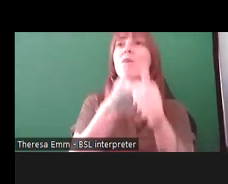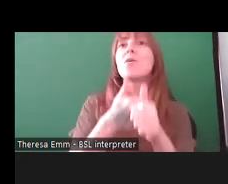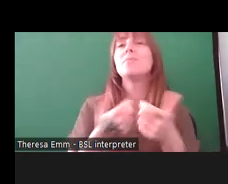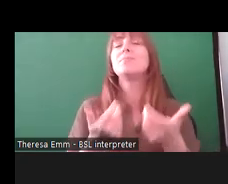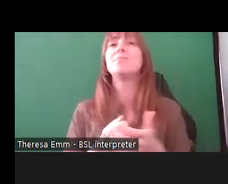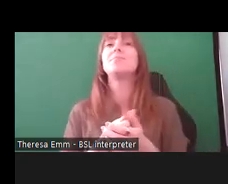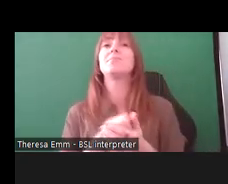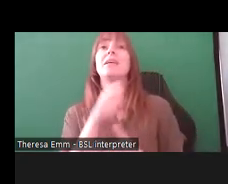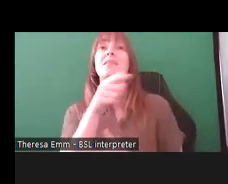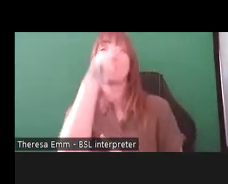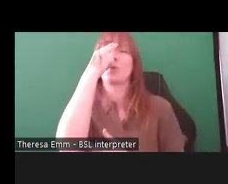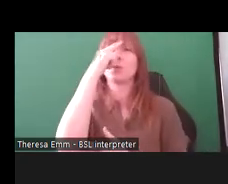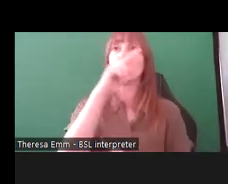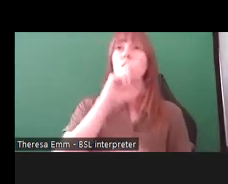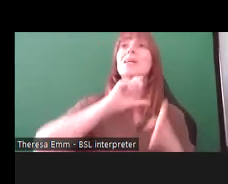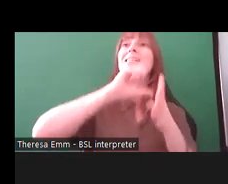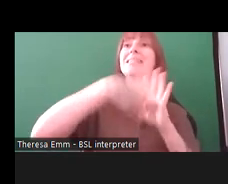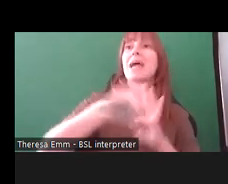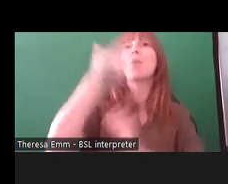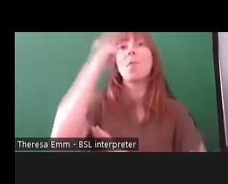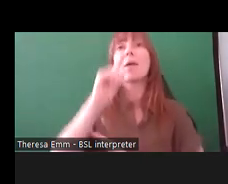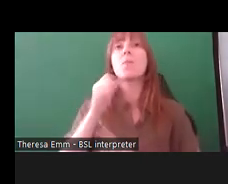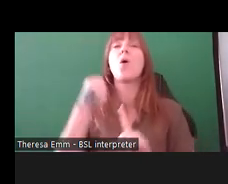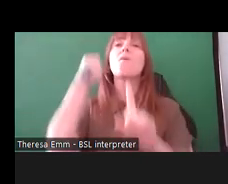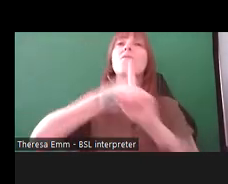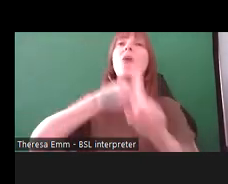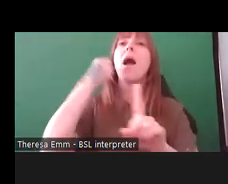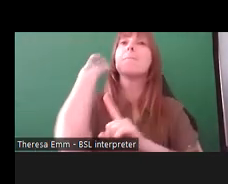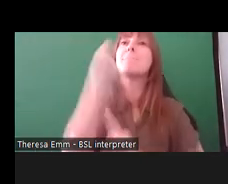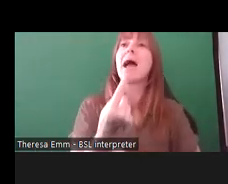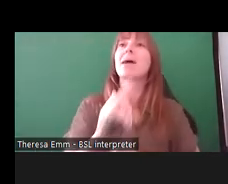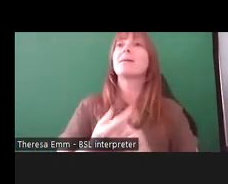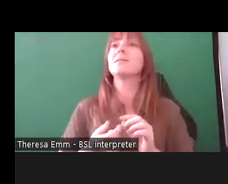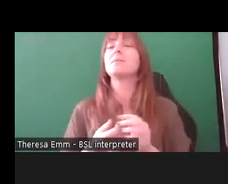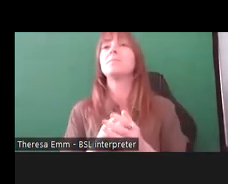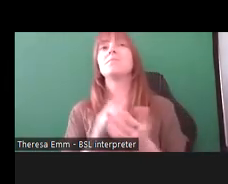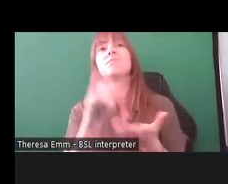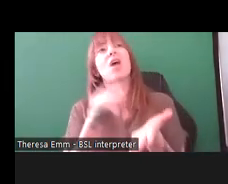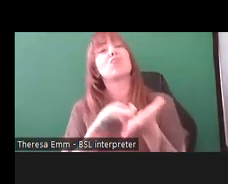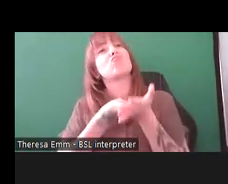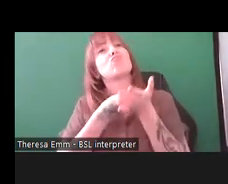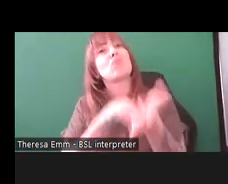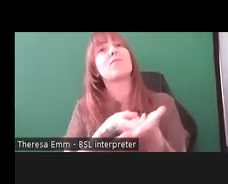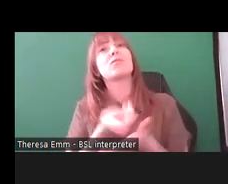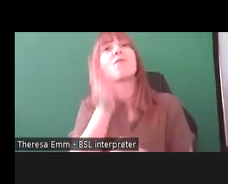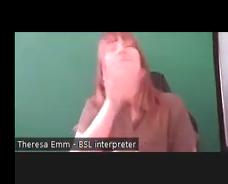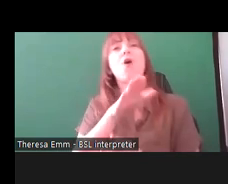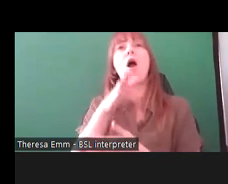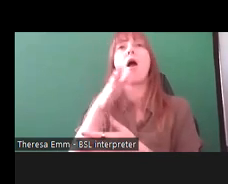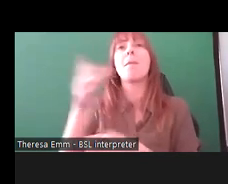called 'Disabled people fight back.' That was the reference to a banner that had been created at the